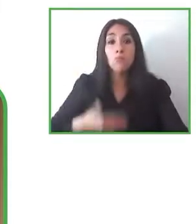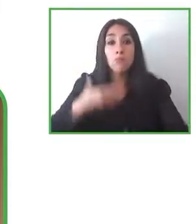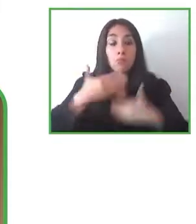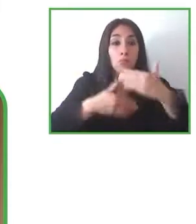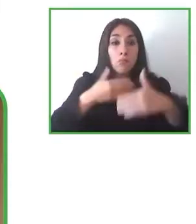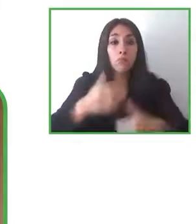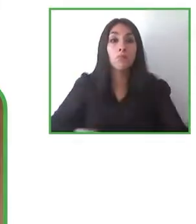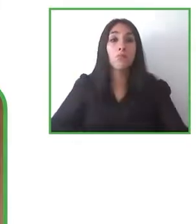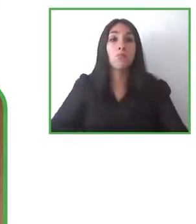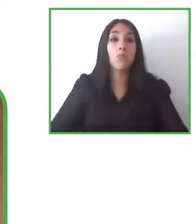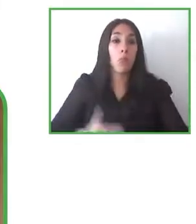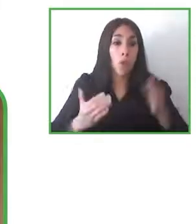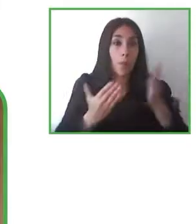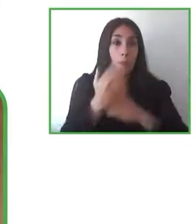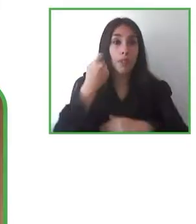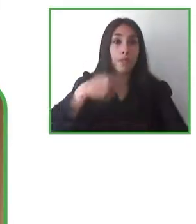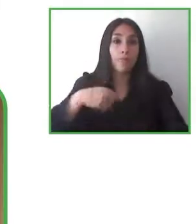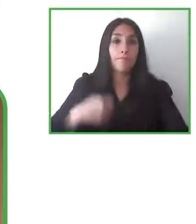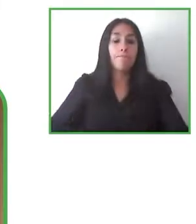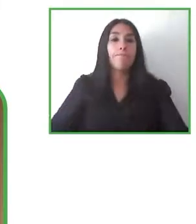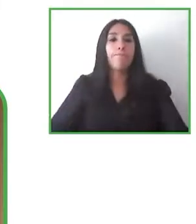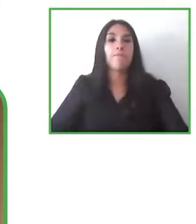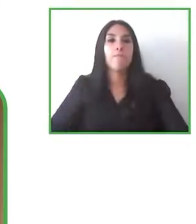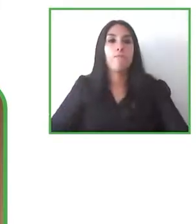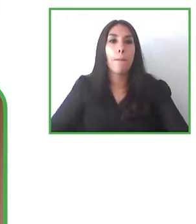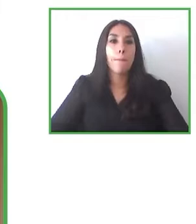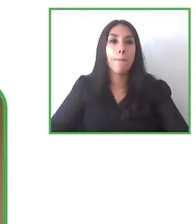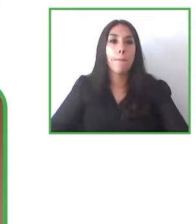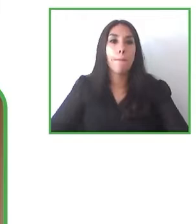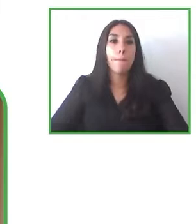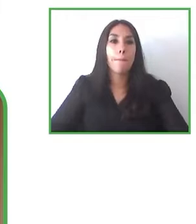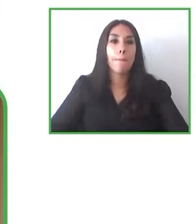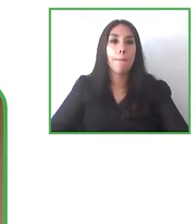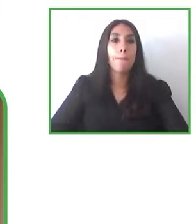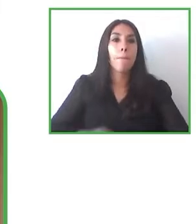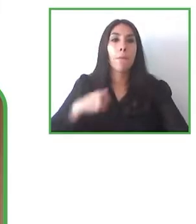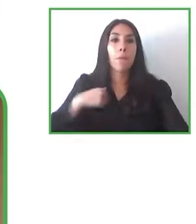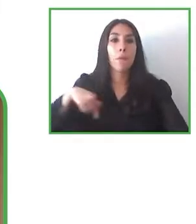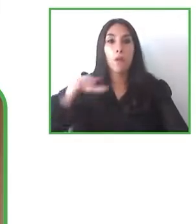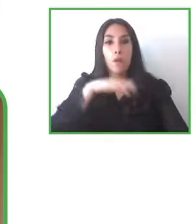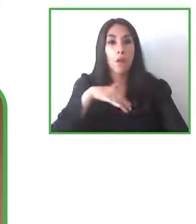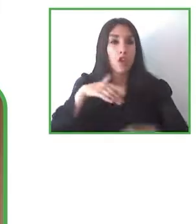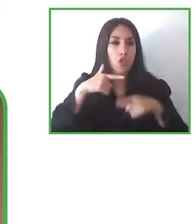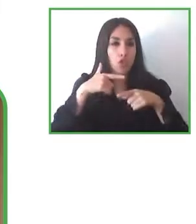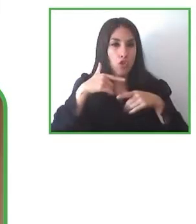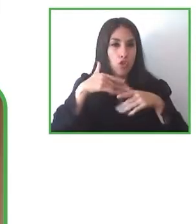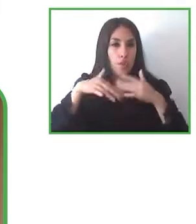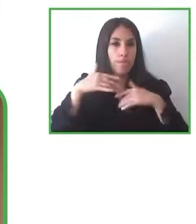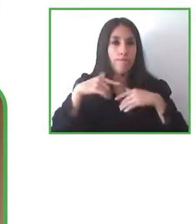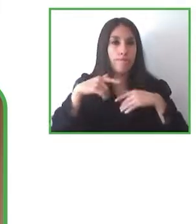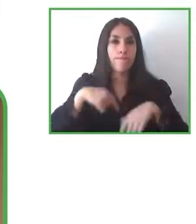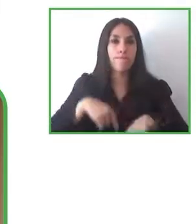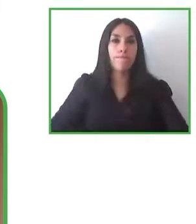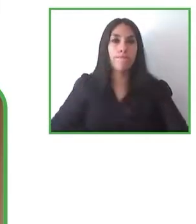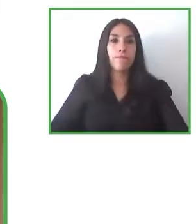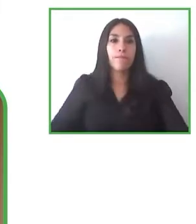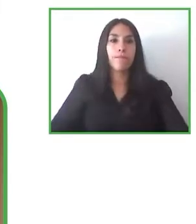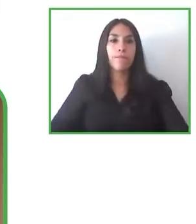the new administration because it's a social challenge and we have to be together